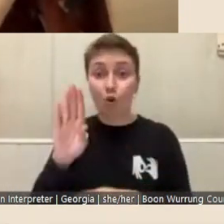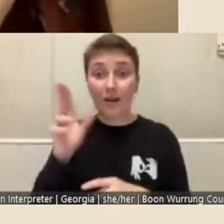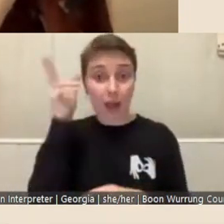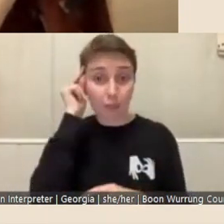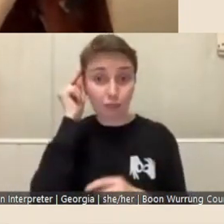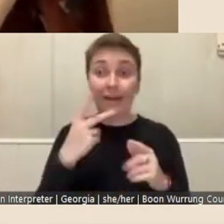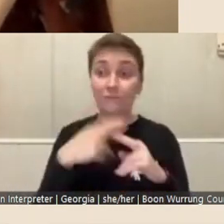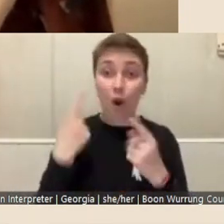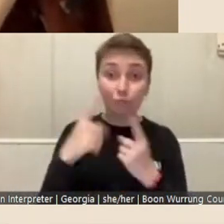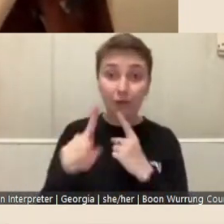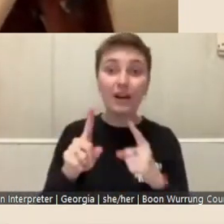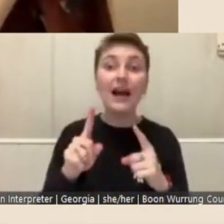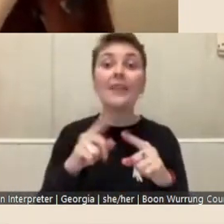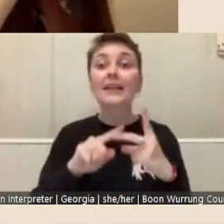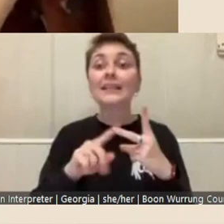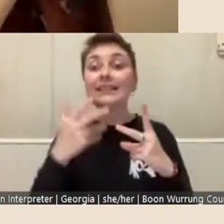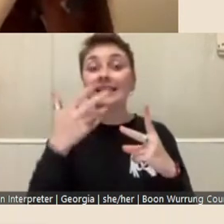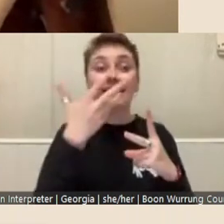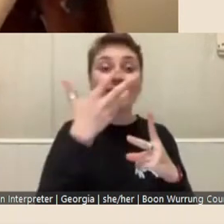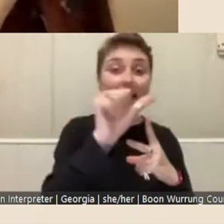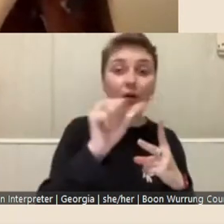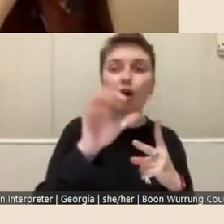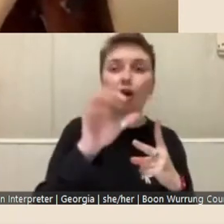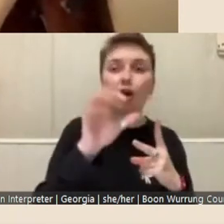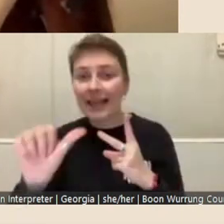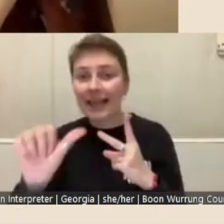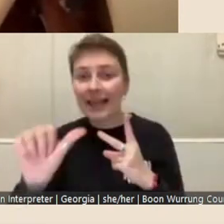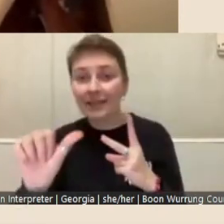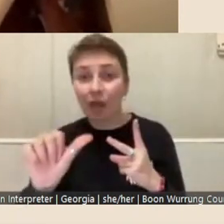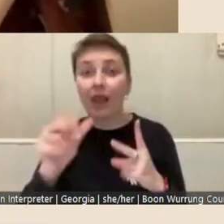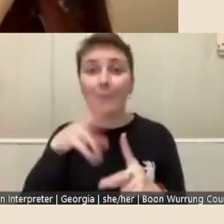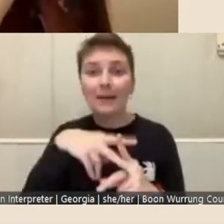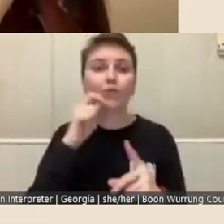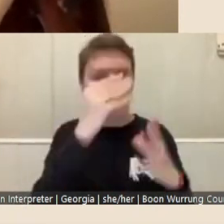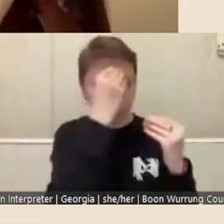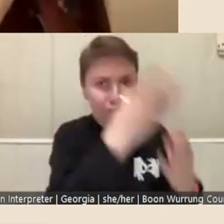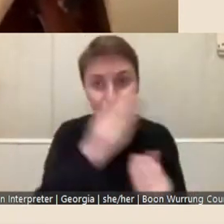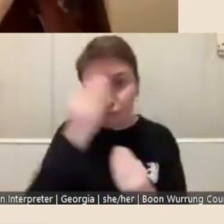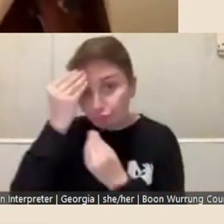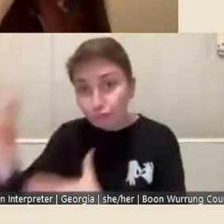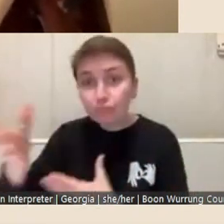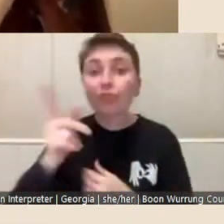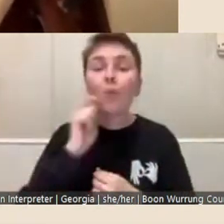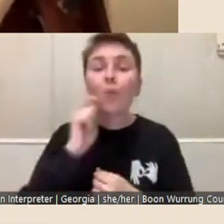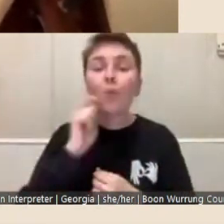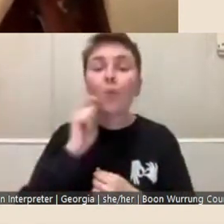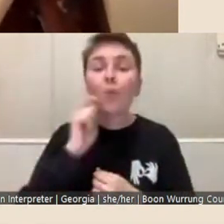unsuccessful candidates will be informed, and we expect that to happen in October, into November.